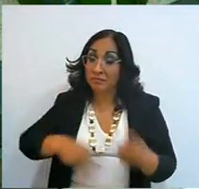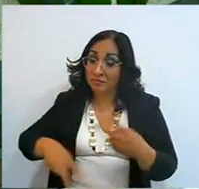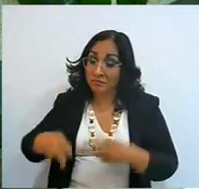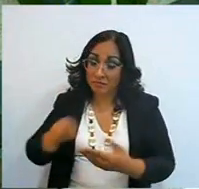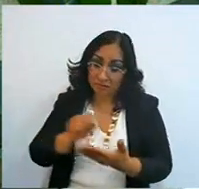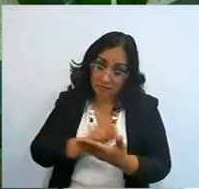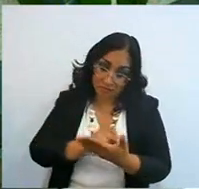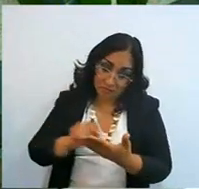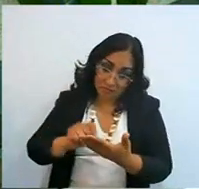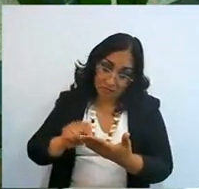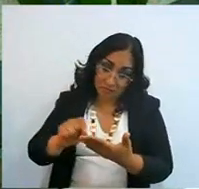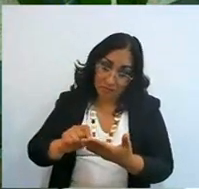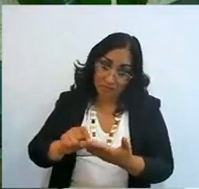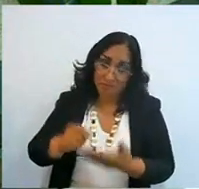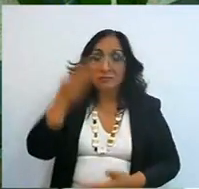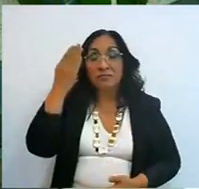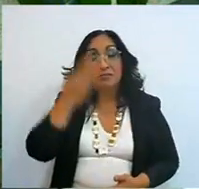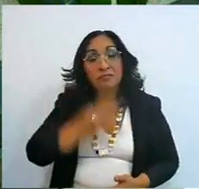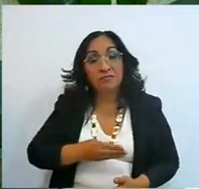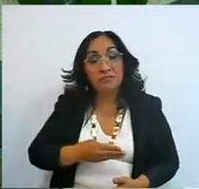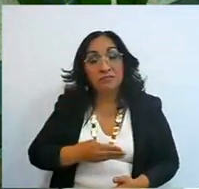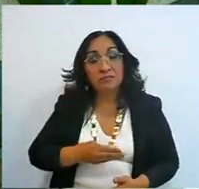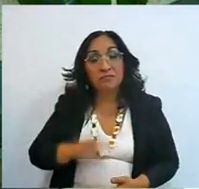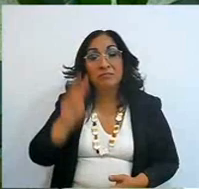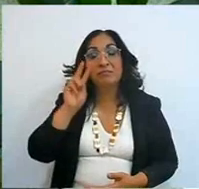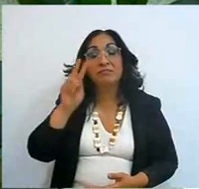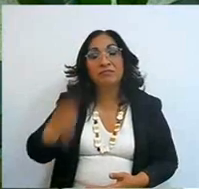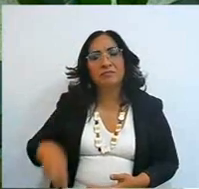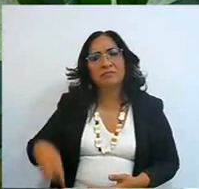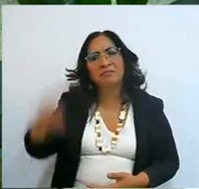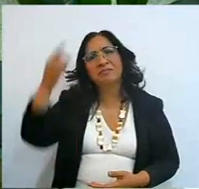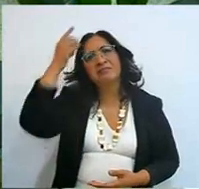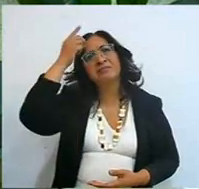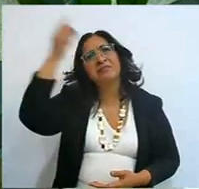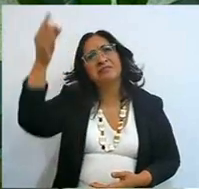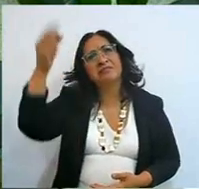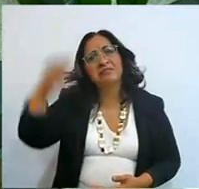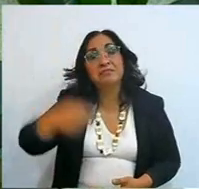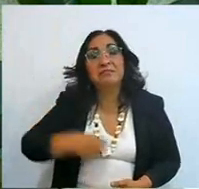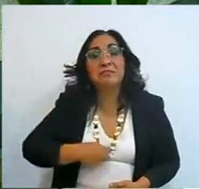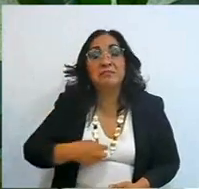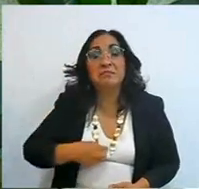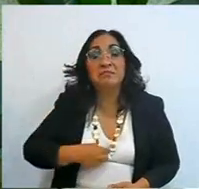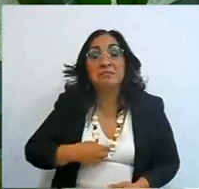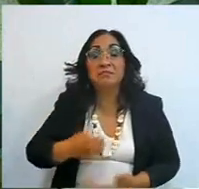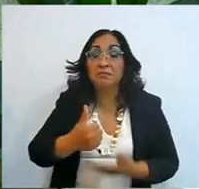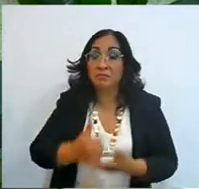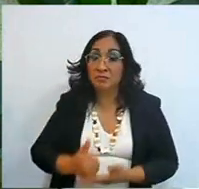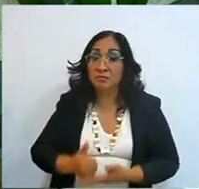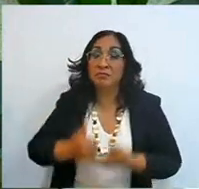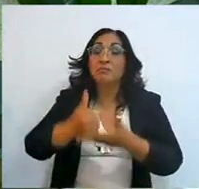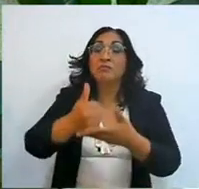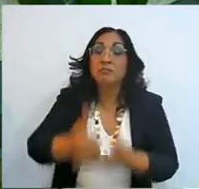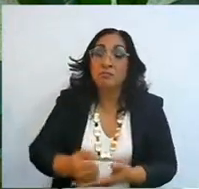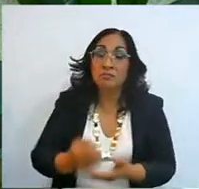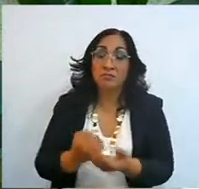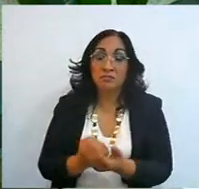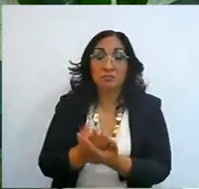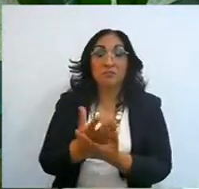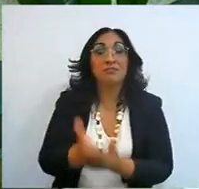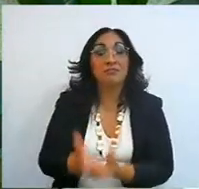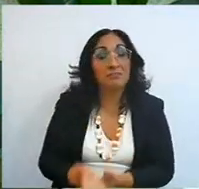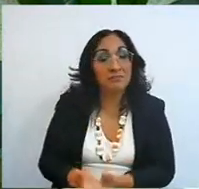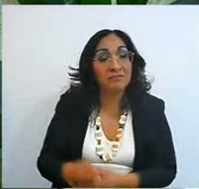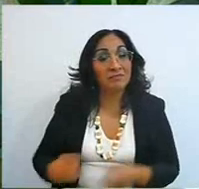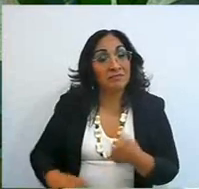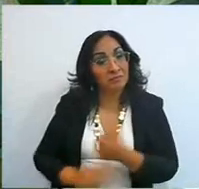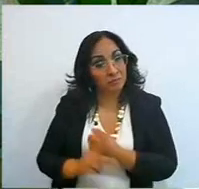see me, I guide you, I'm going to help you out of whatever situation you're in,